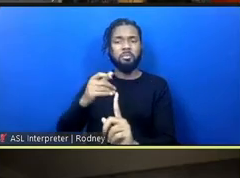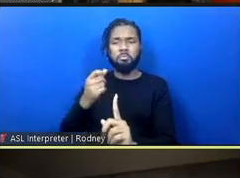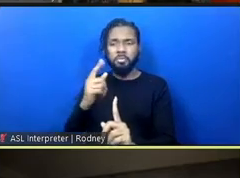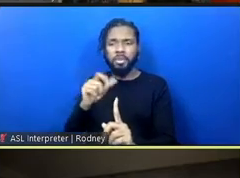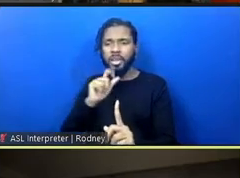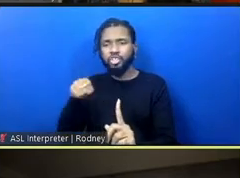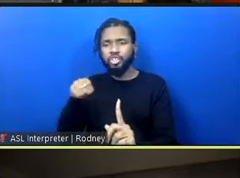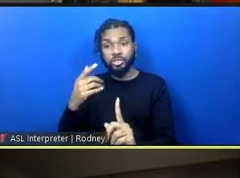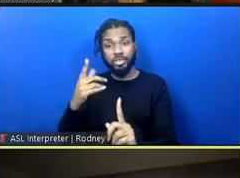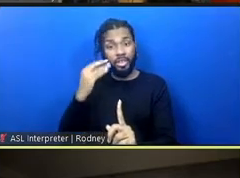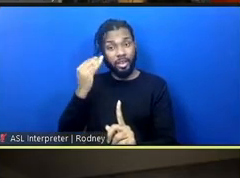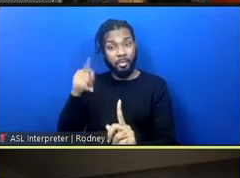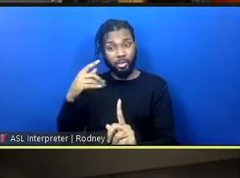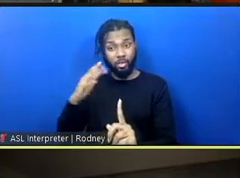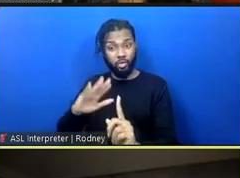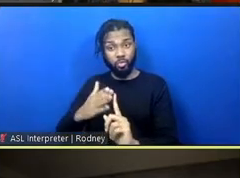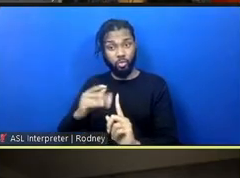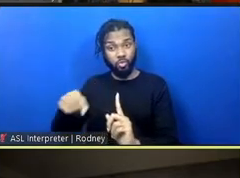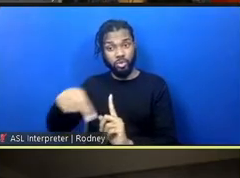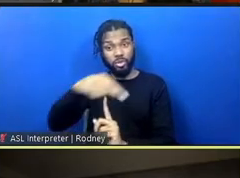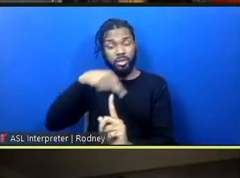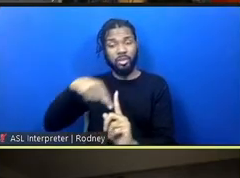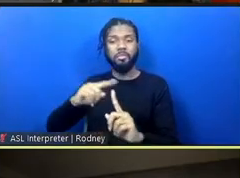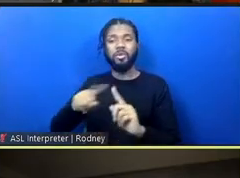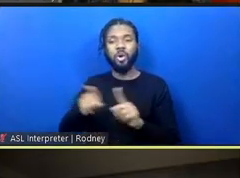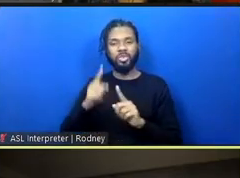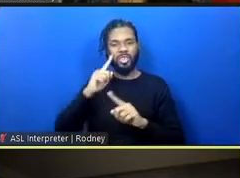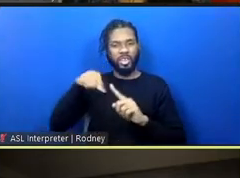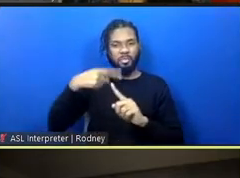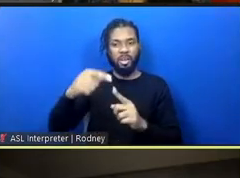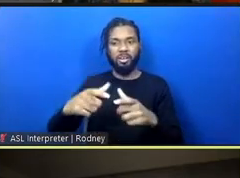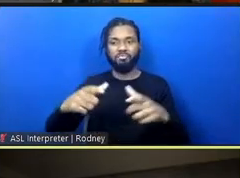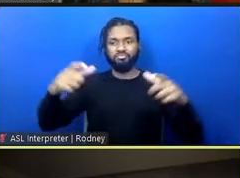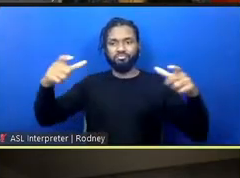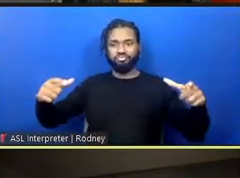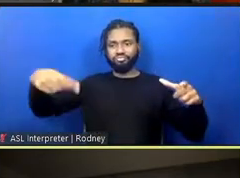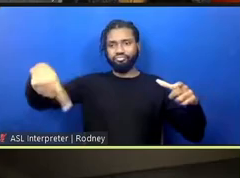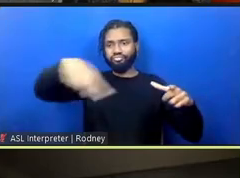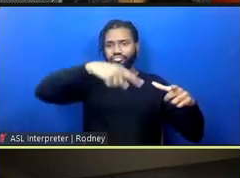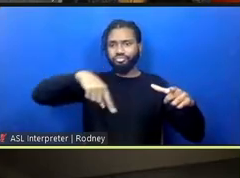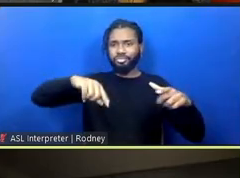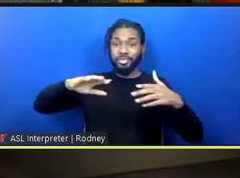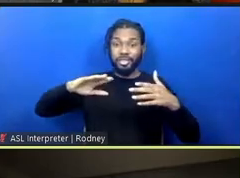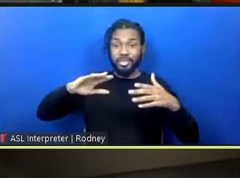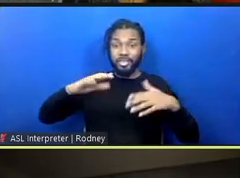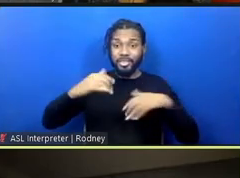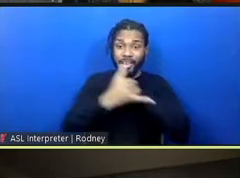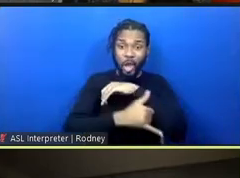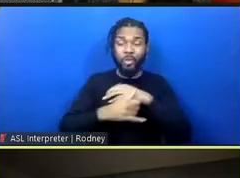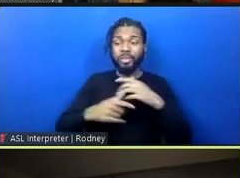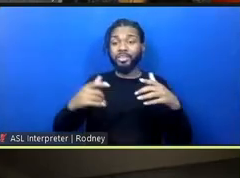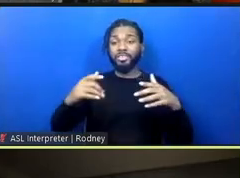it exists in, but also the county, the city, the state, the country.